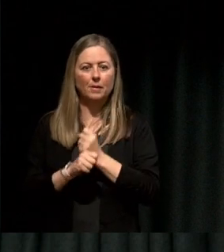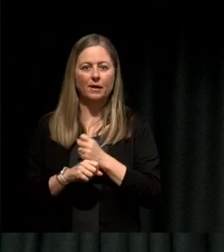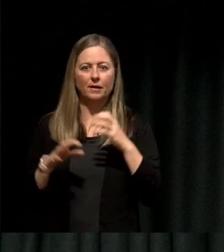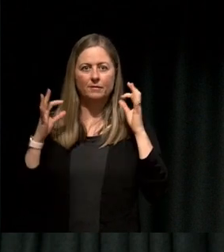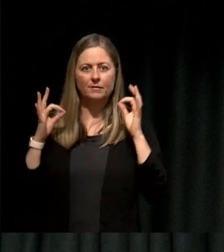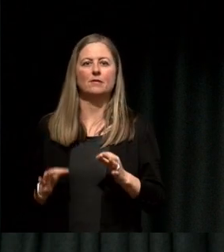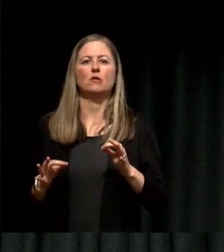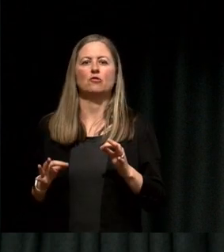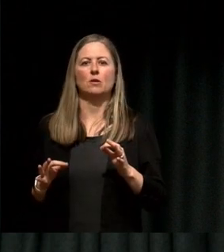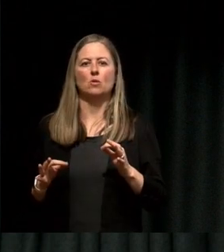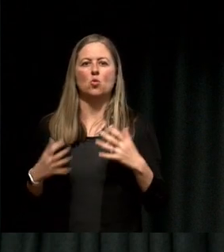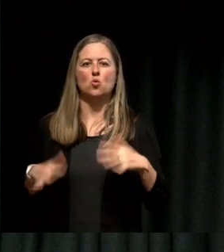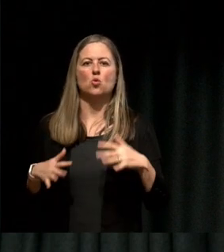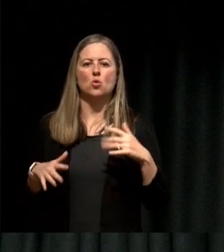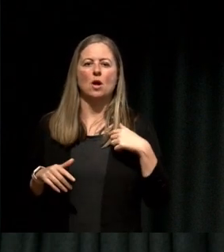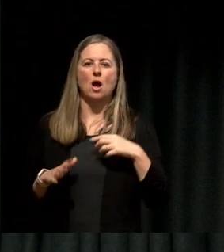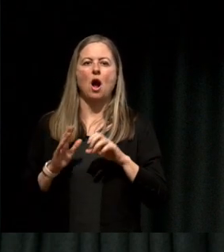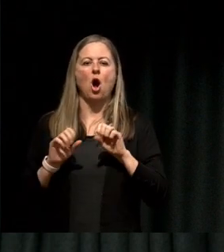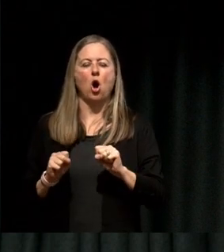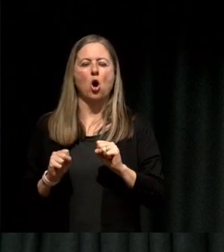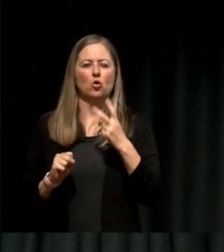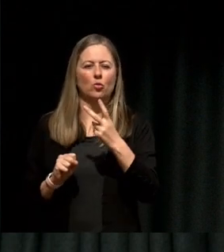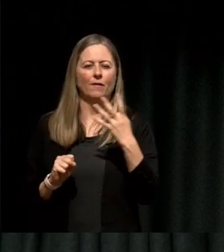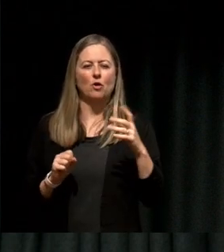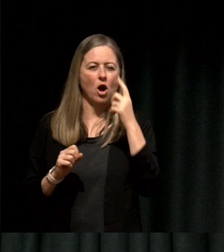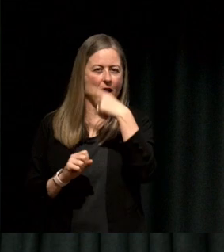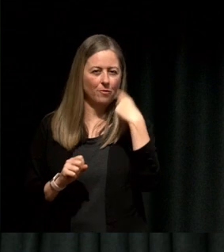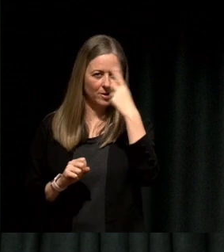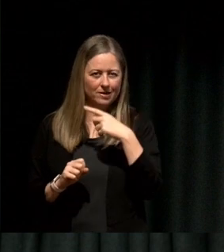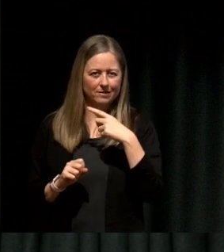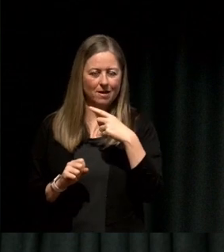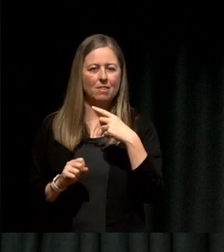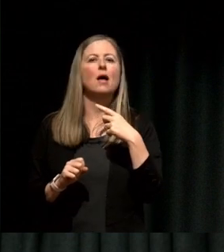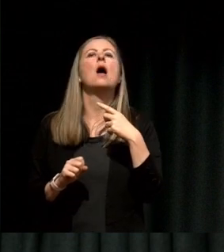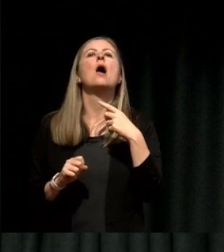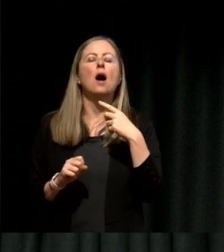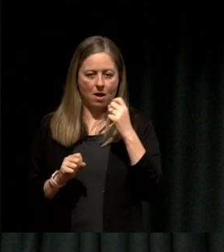Sachham: and sorry I have one last question, I just want to make sure is it okay to tell your story?